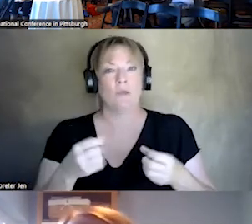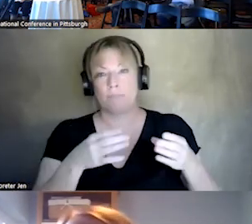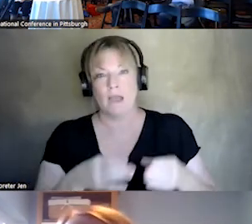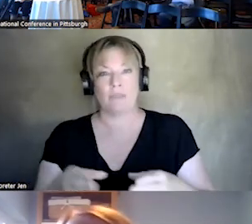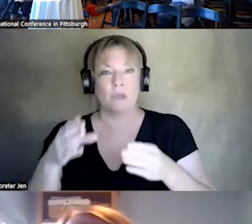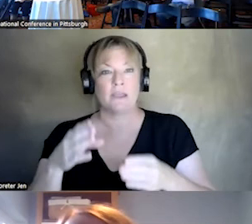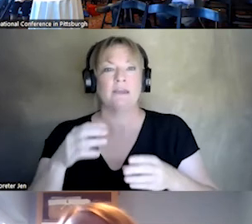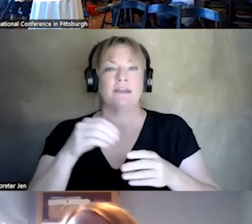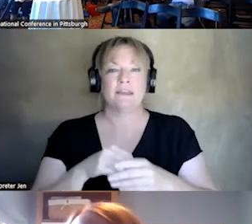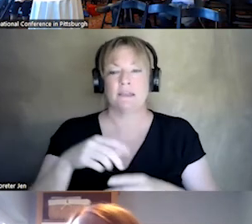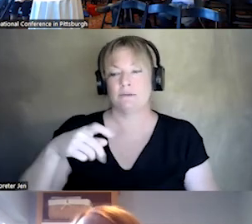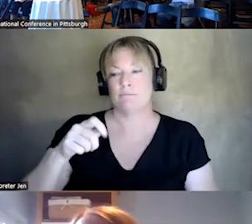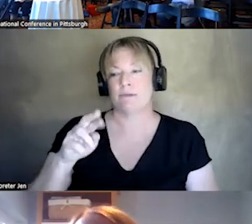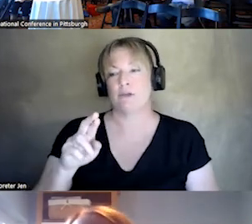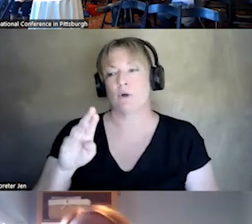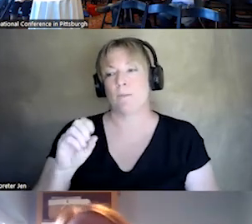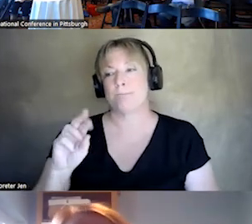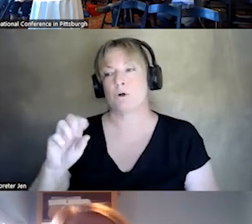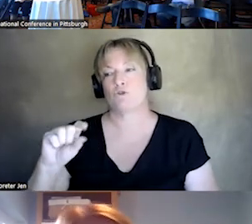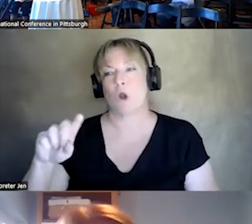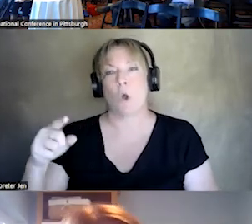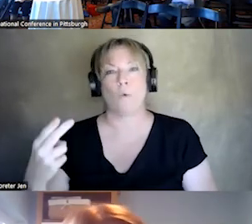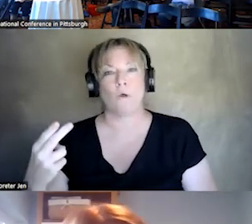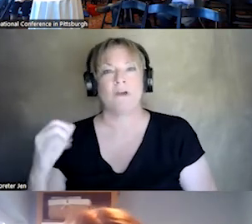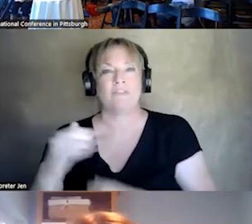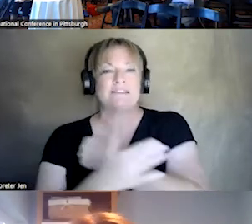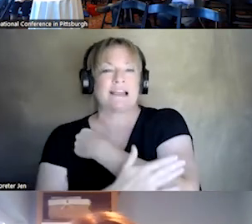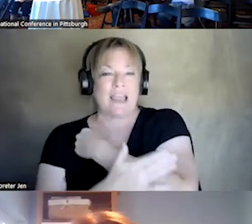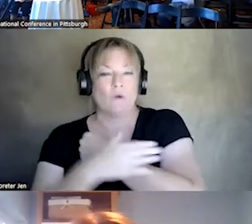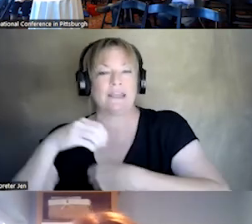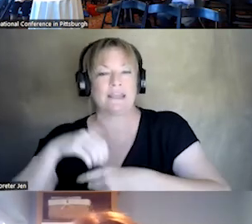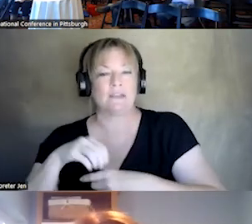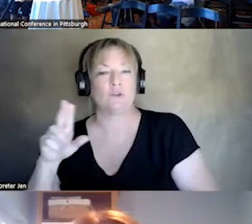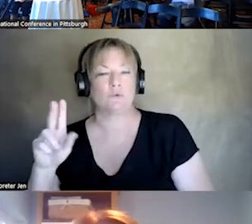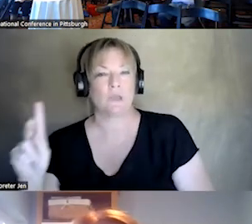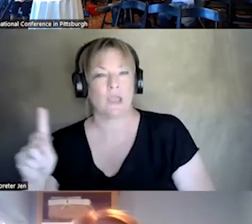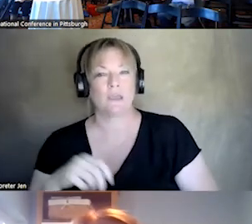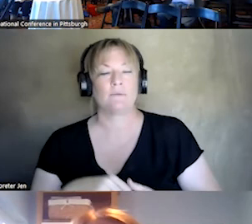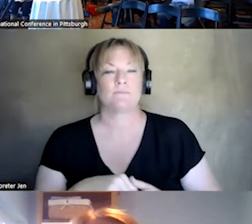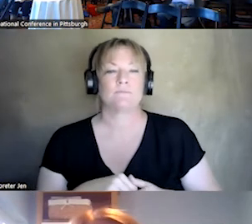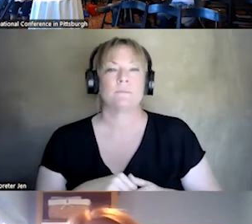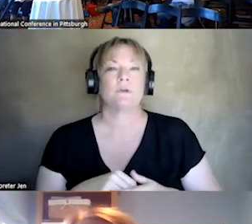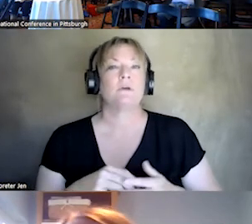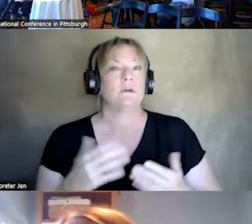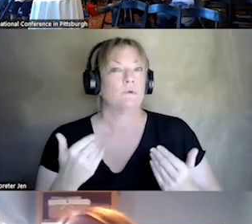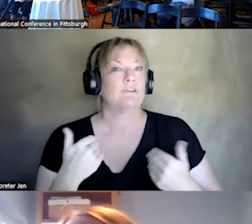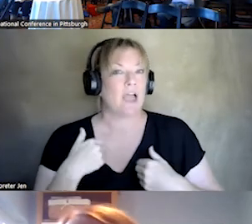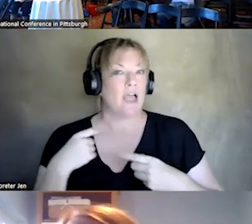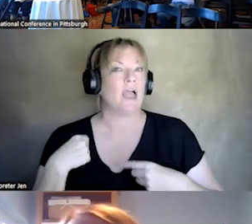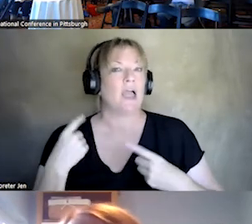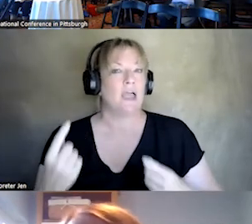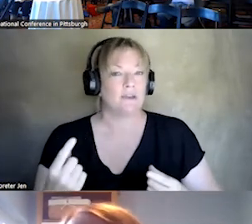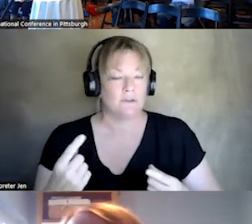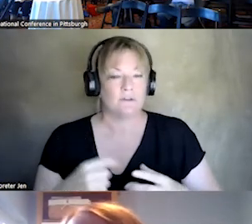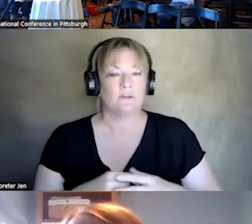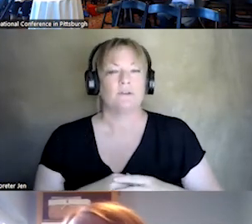PETERBOROUGH, IN THE COUNTY IN THE UK. WHAT WE HAVE HAD IS CRISIS ALTERNATIVES FOR MENTAL HEALTH